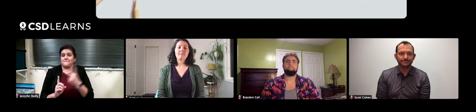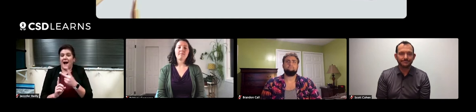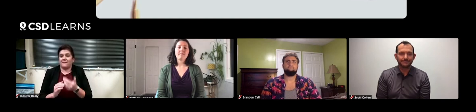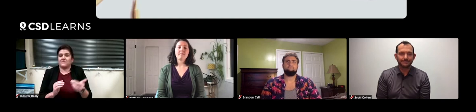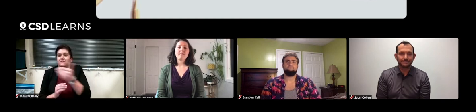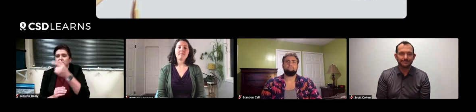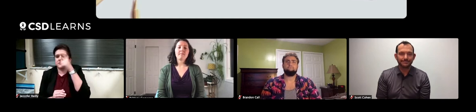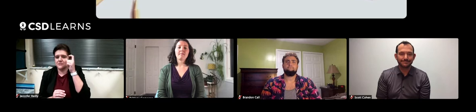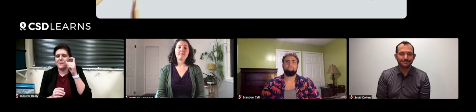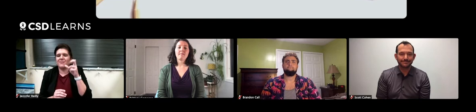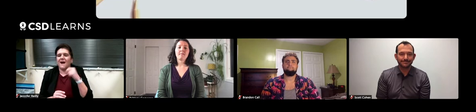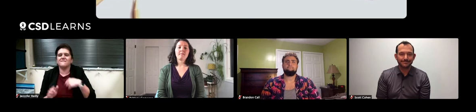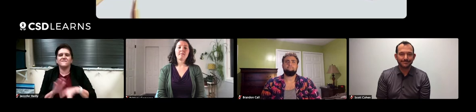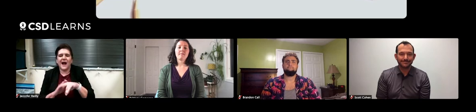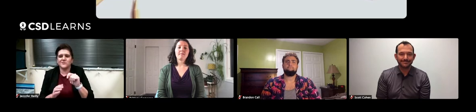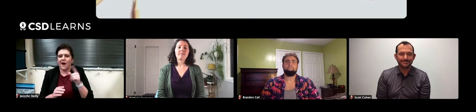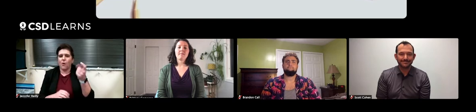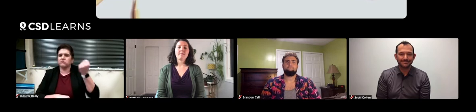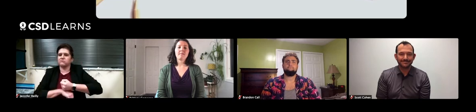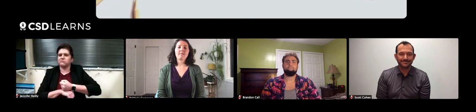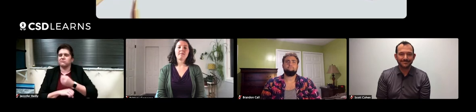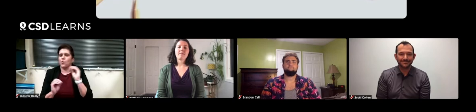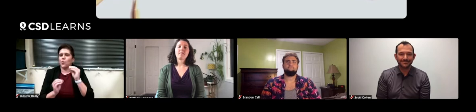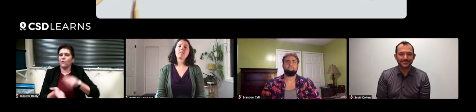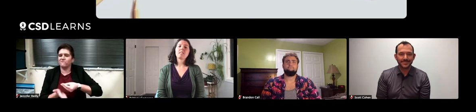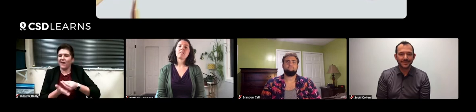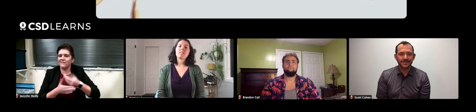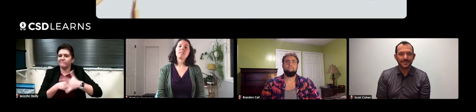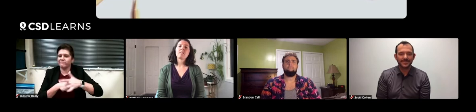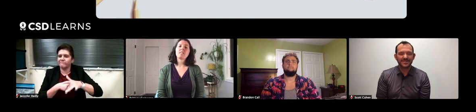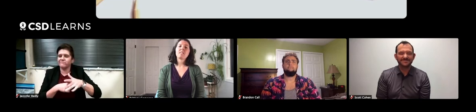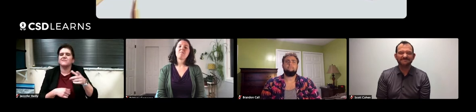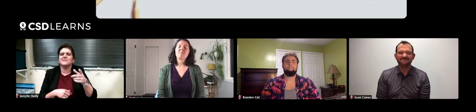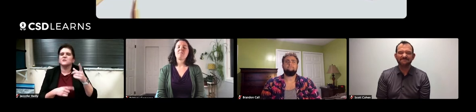When I wanted to go back the next summer but I found out they closed that program because of lack of funding.